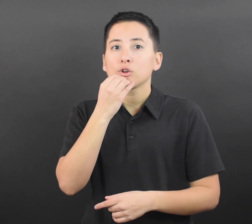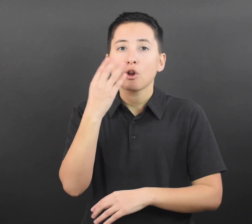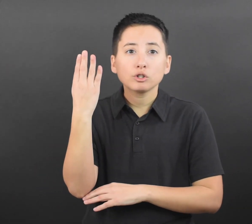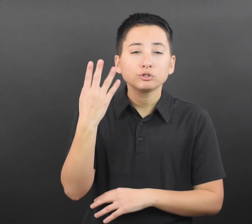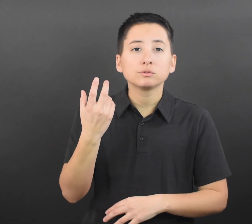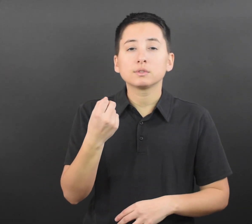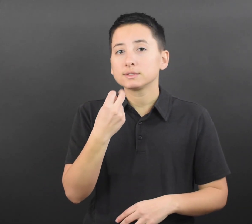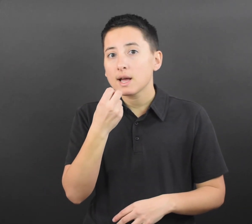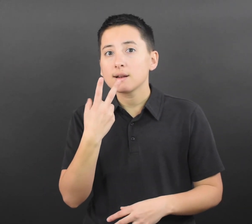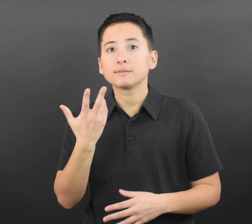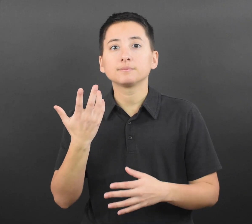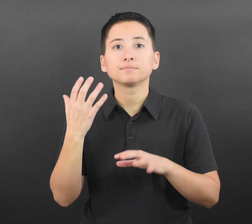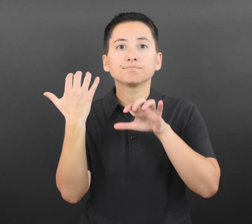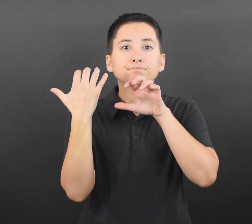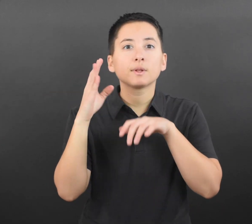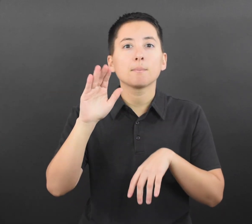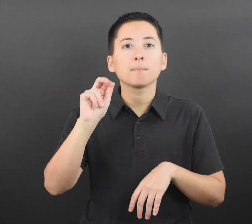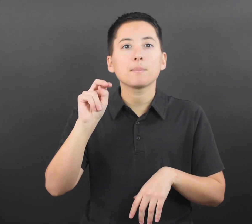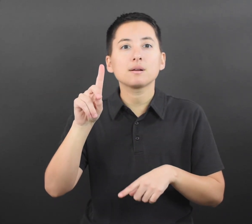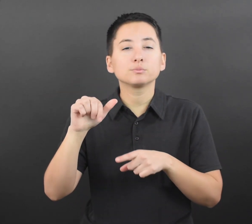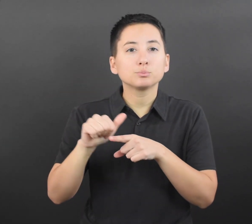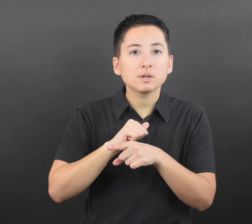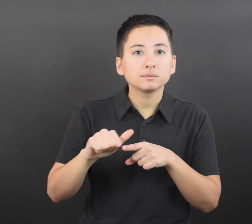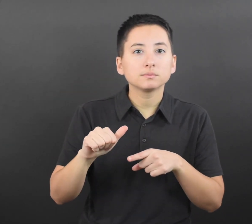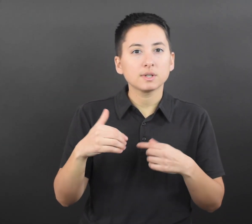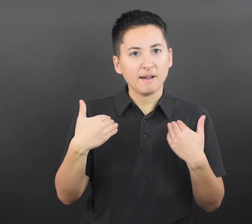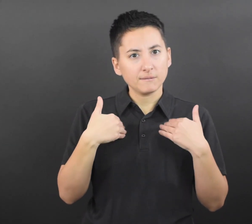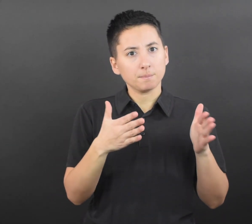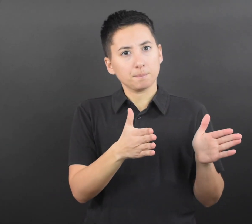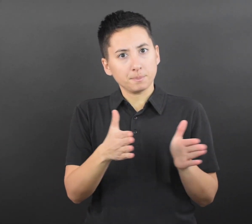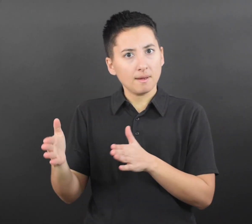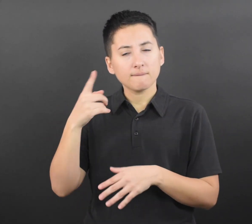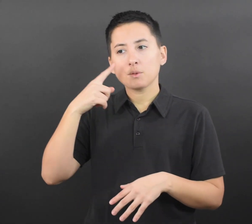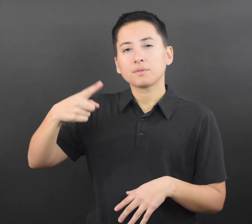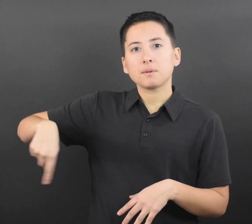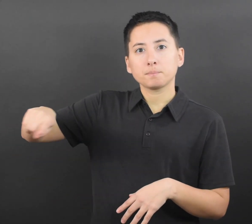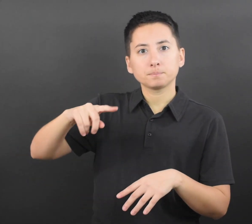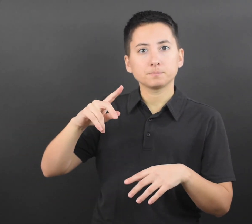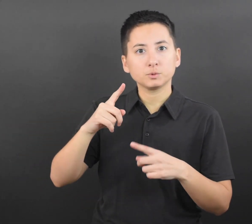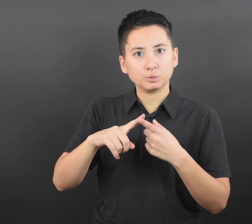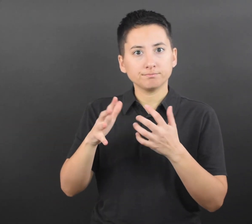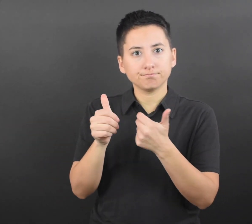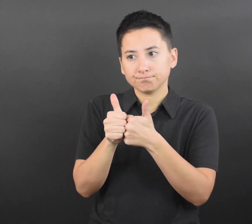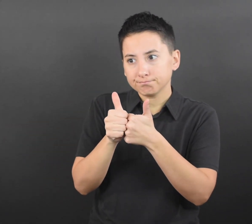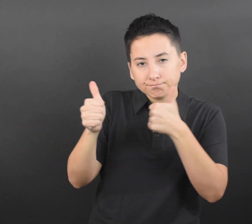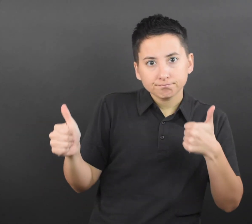During times in the school day when students or sta! members may typically remove masks indoors